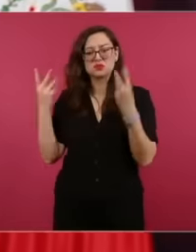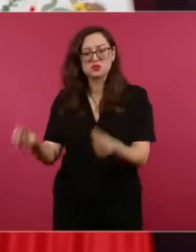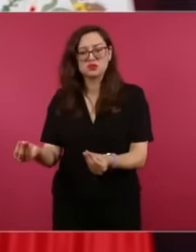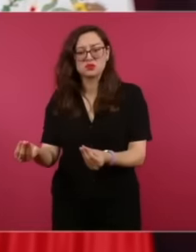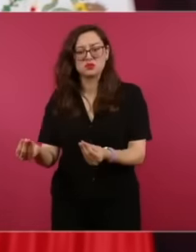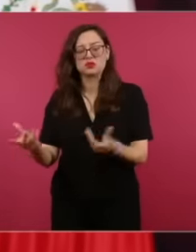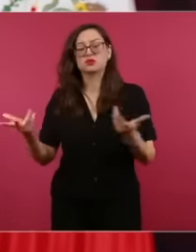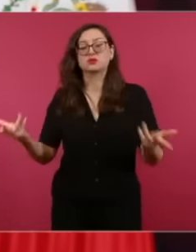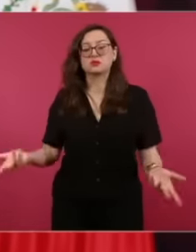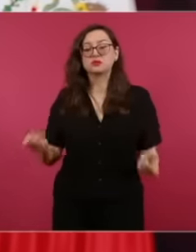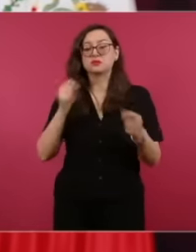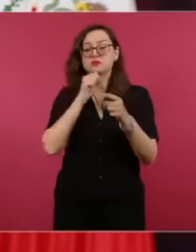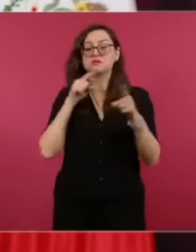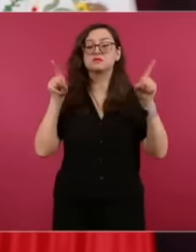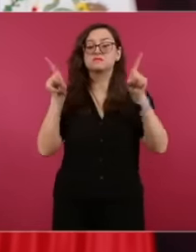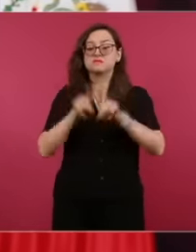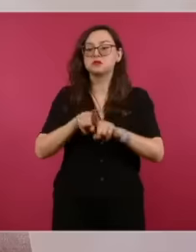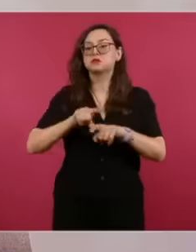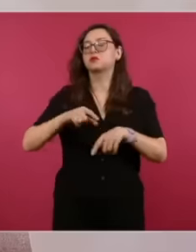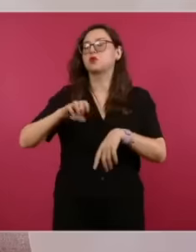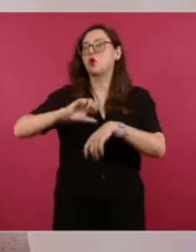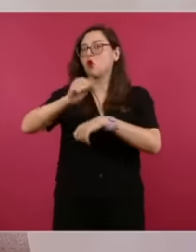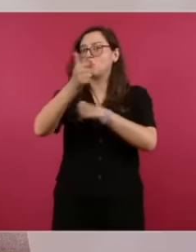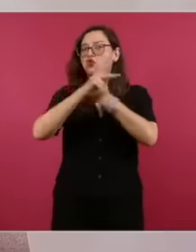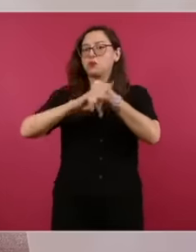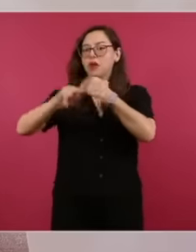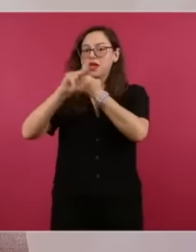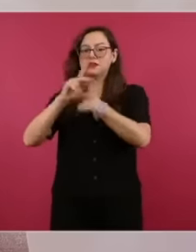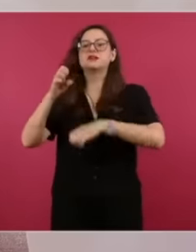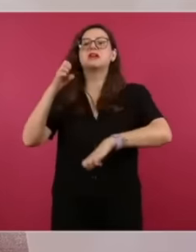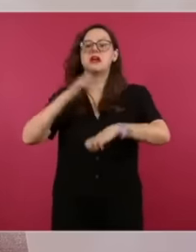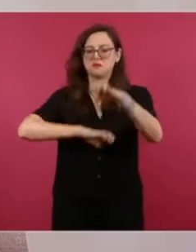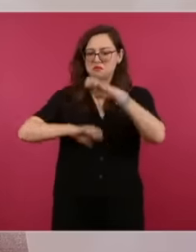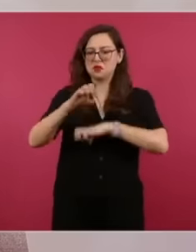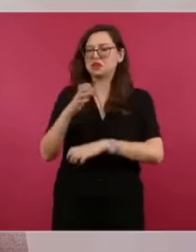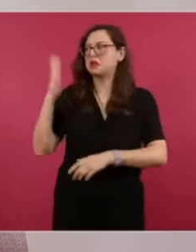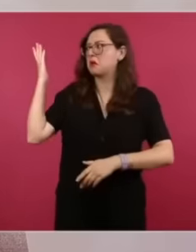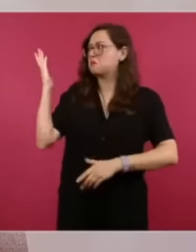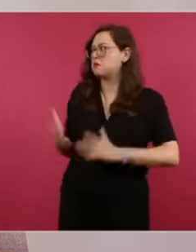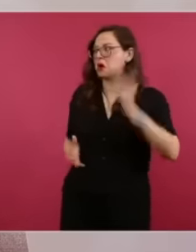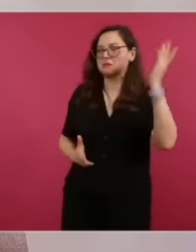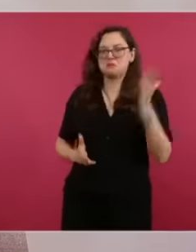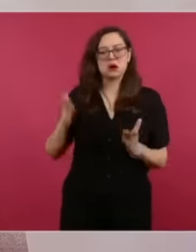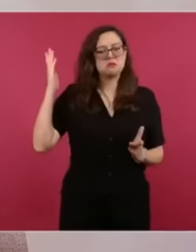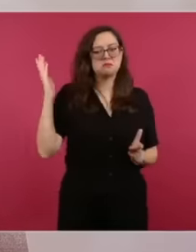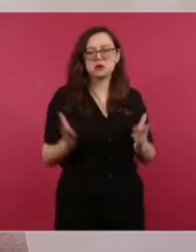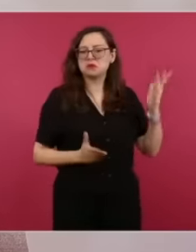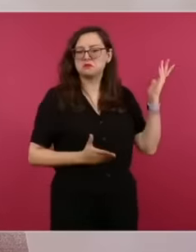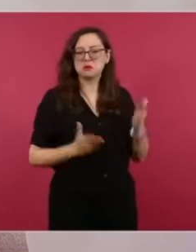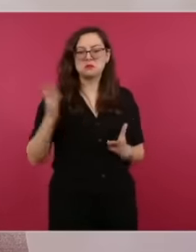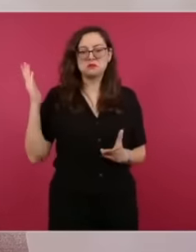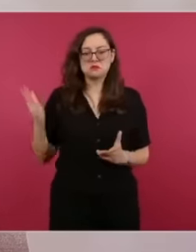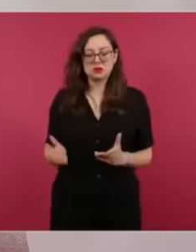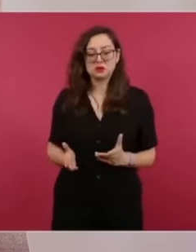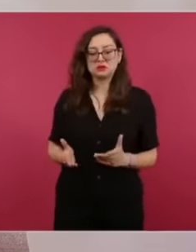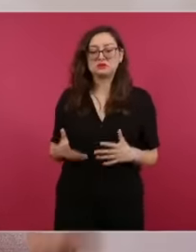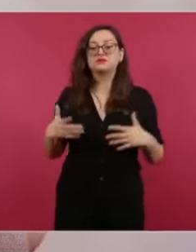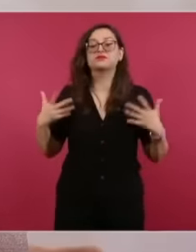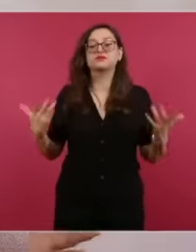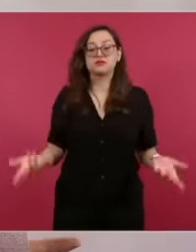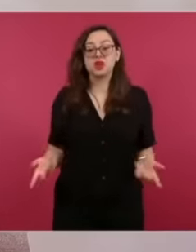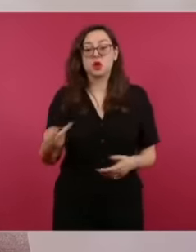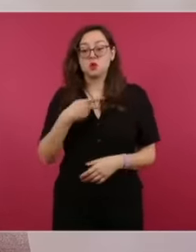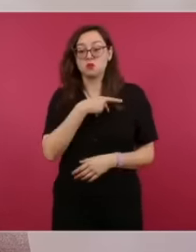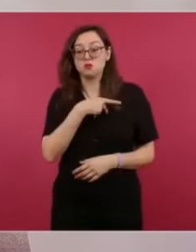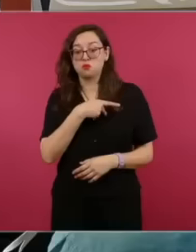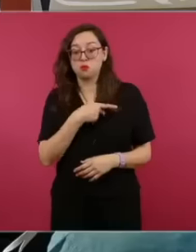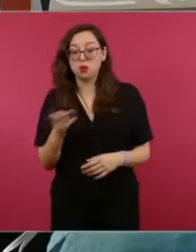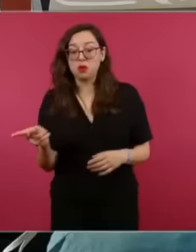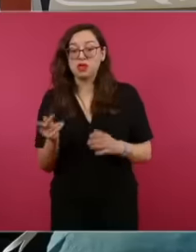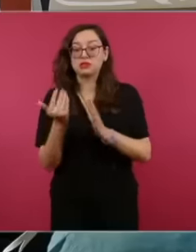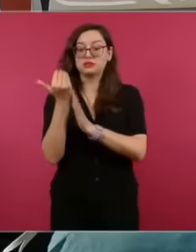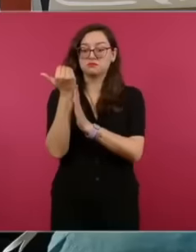foreign investment has arrived like never before, the most important thing of all, poverty has been reduced, inequality has been reduced,